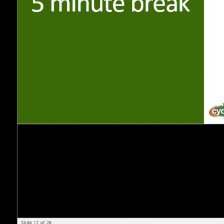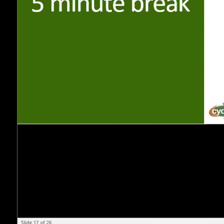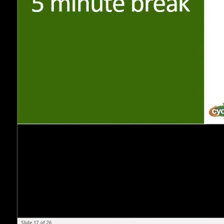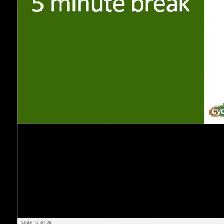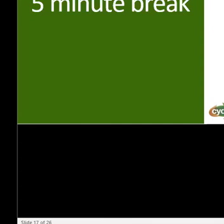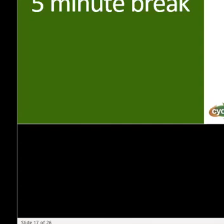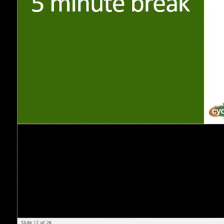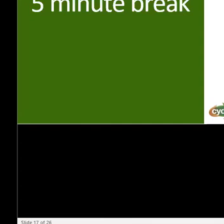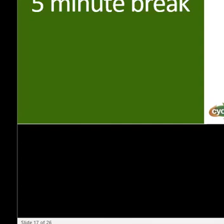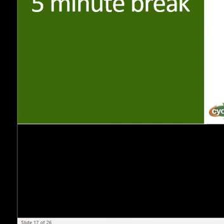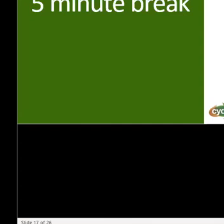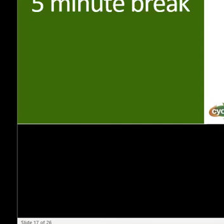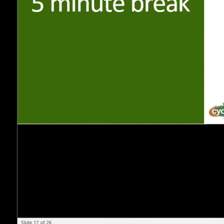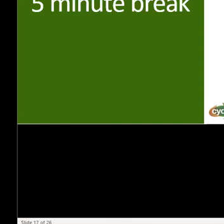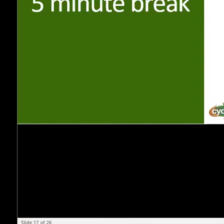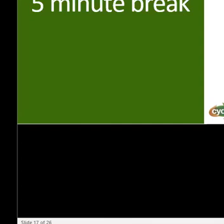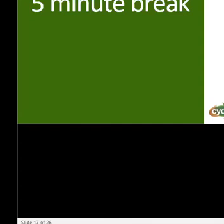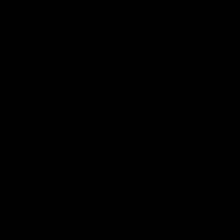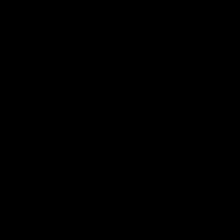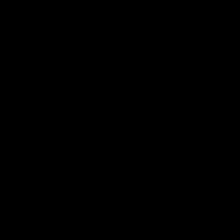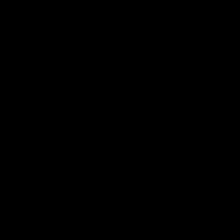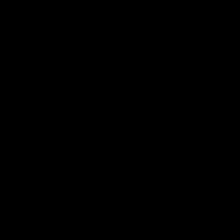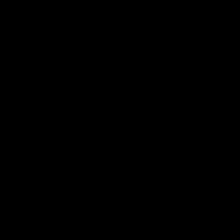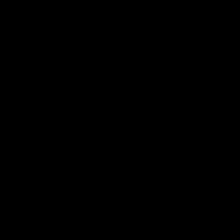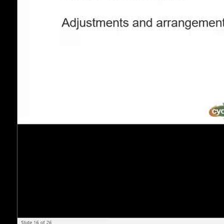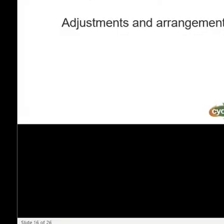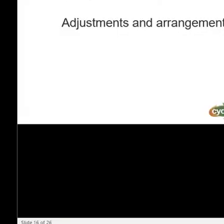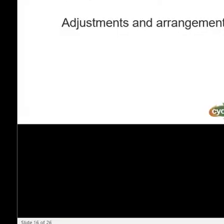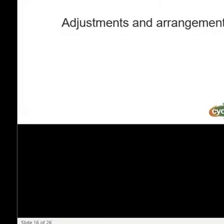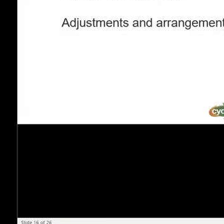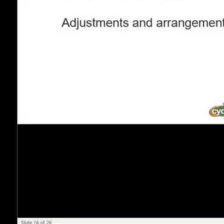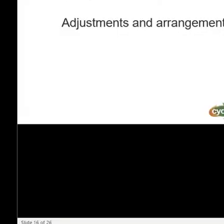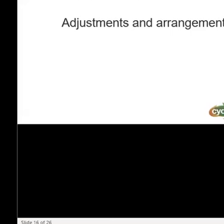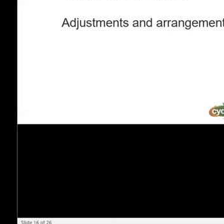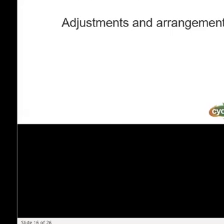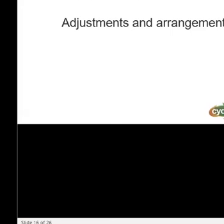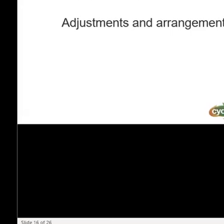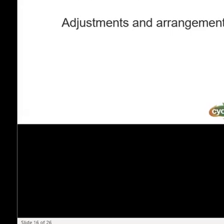Welcome back, everybody.